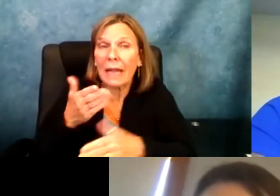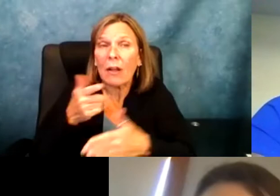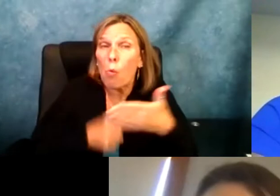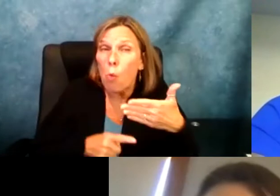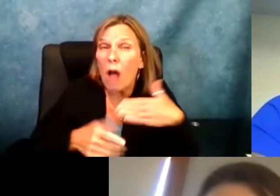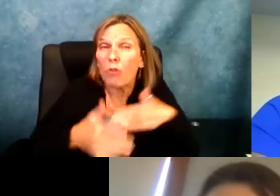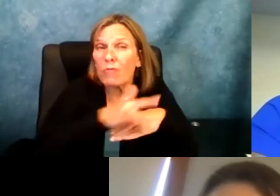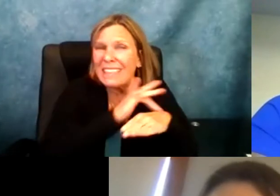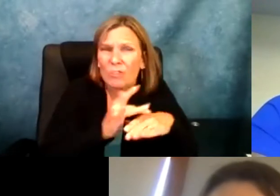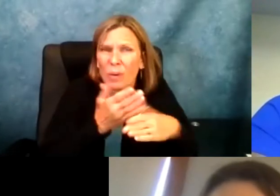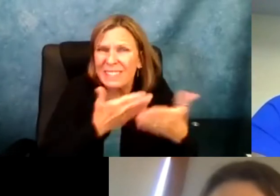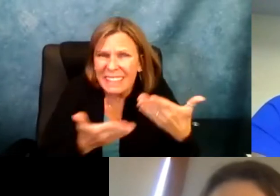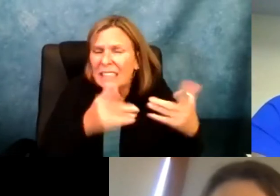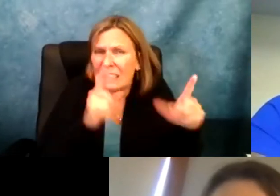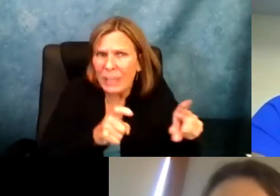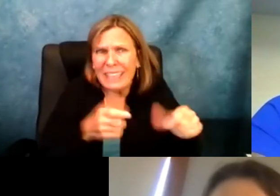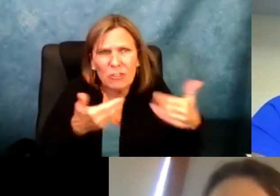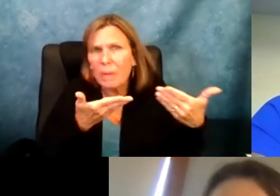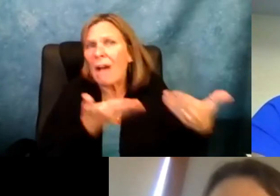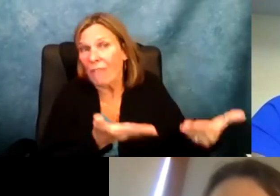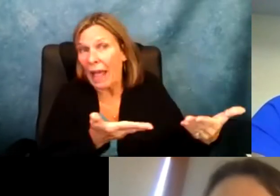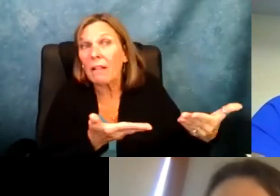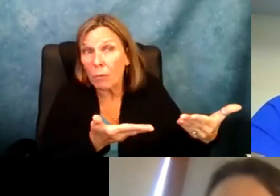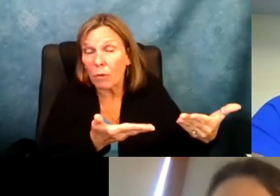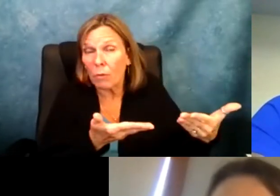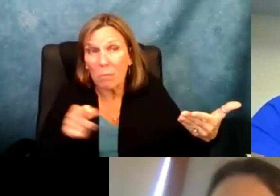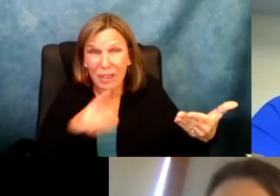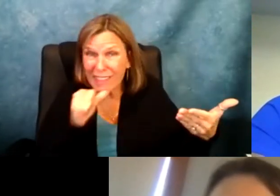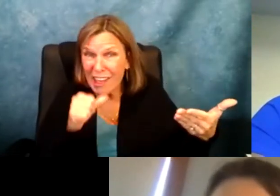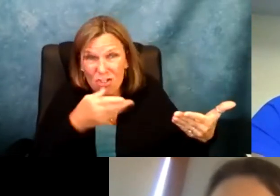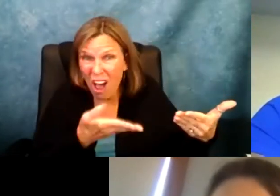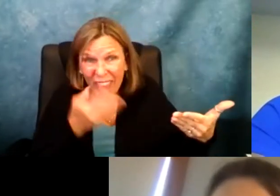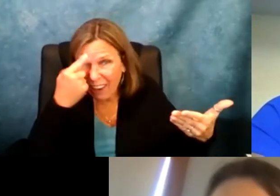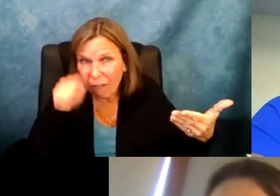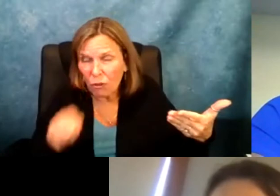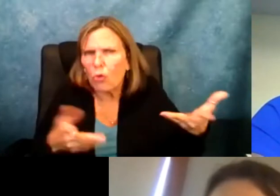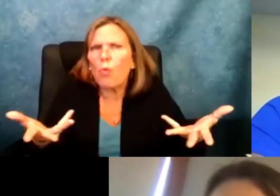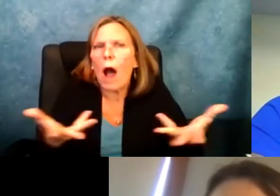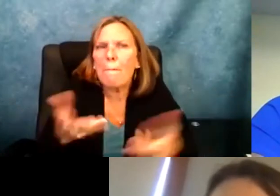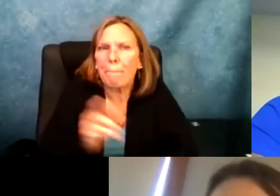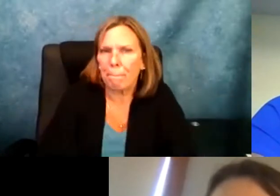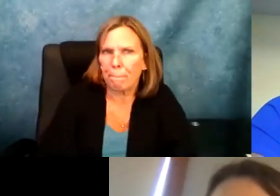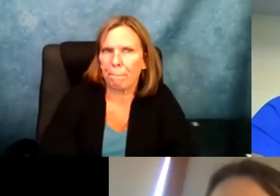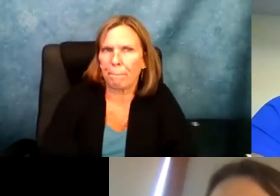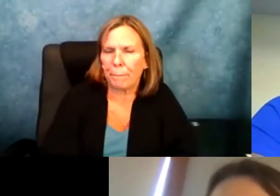difference or in other words, what resources do